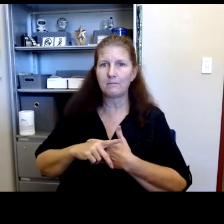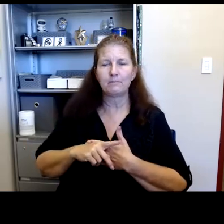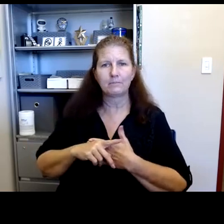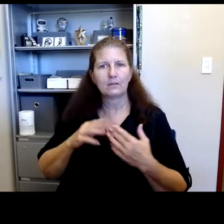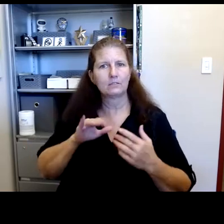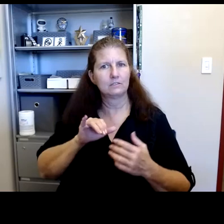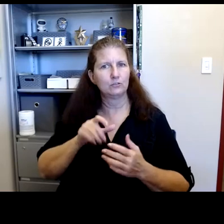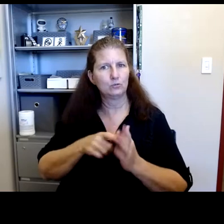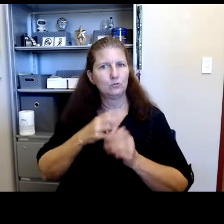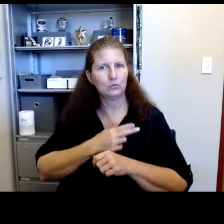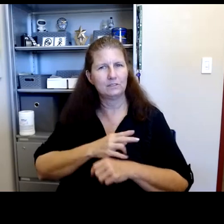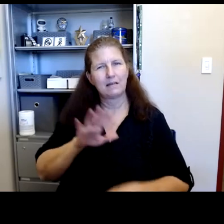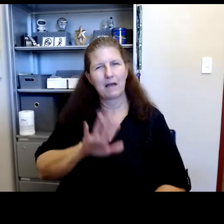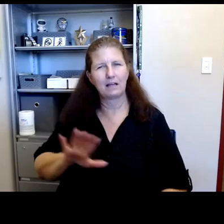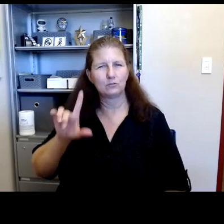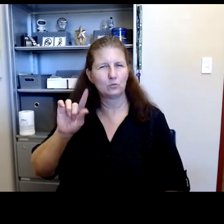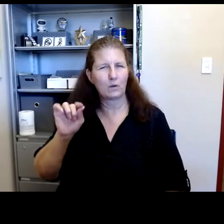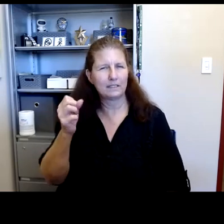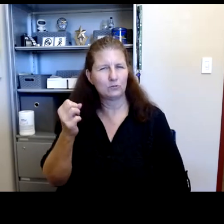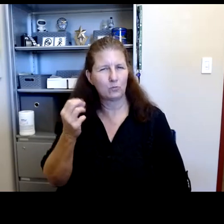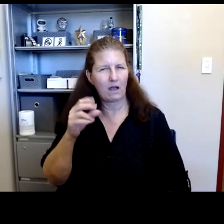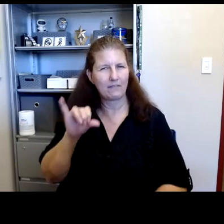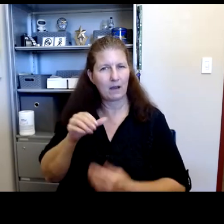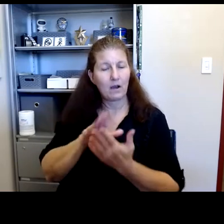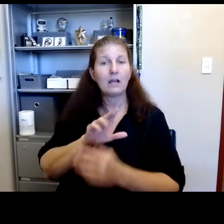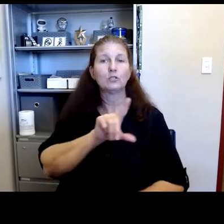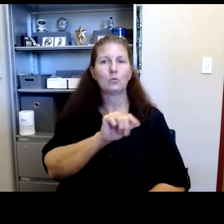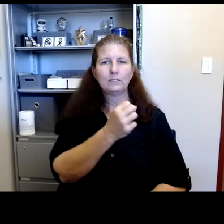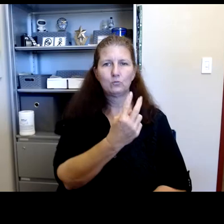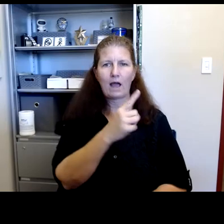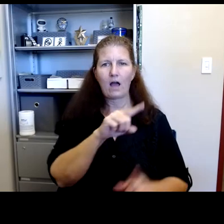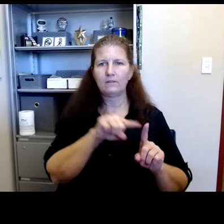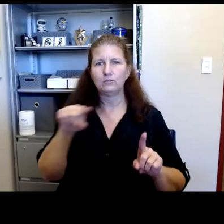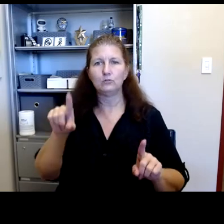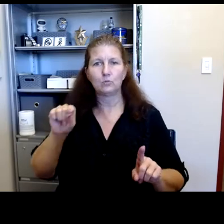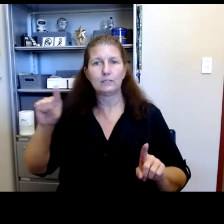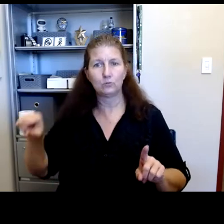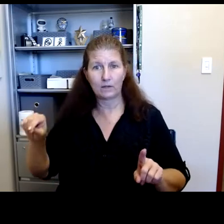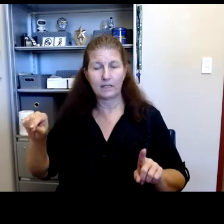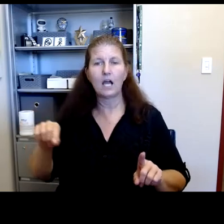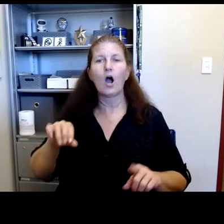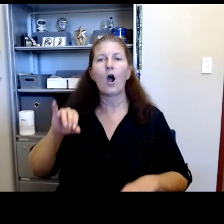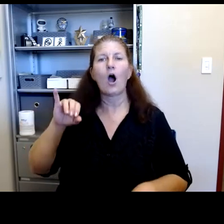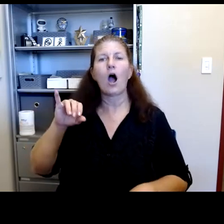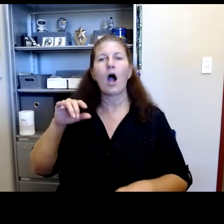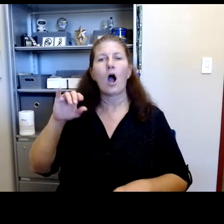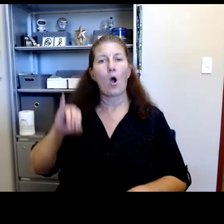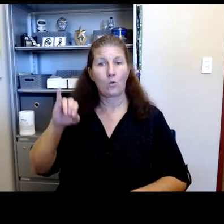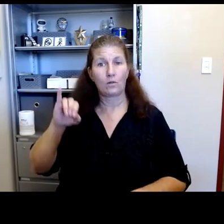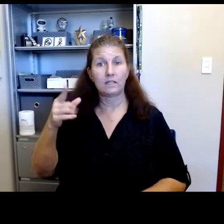Robyn Thomas: Um around two thousand and twelve or so, and between two thousand and twelve and two thousand and twenty gun violence in Oakland, reduced by almost fifty percent.